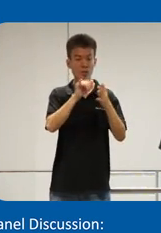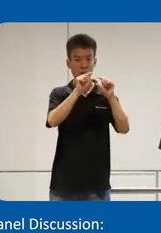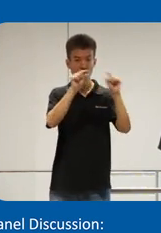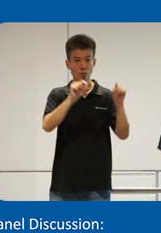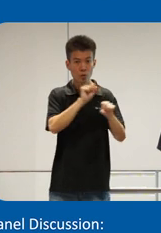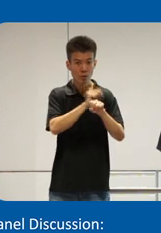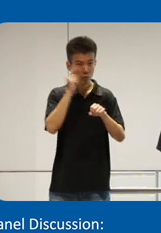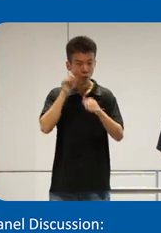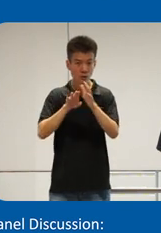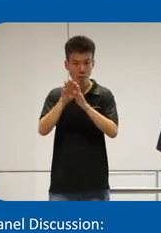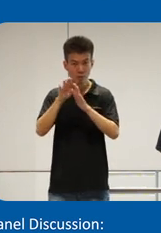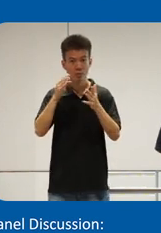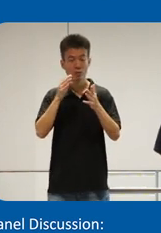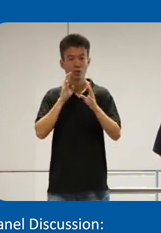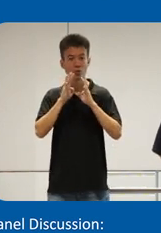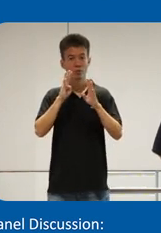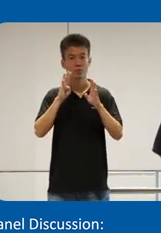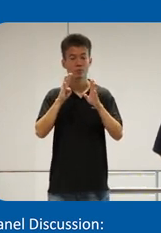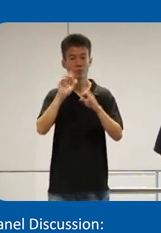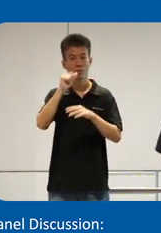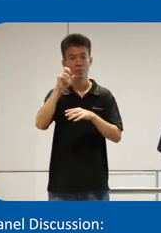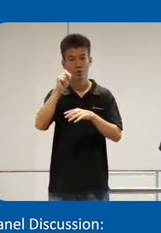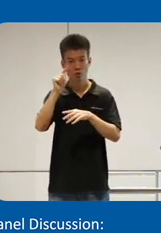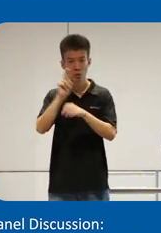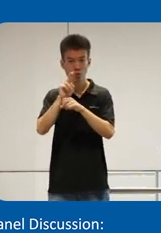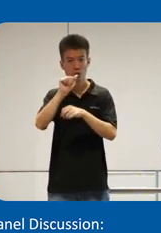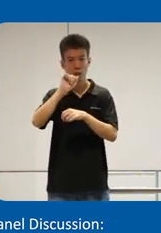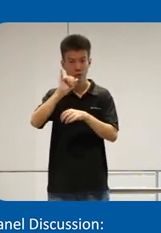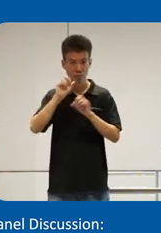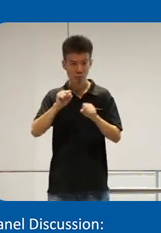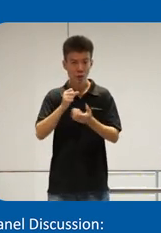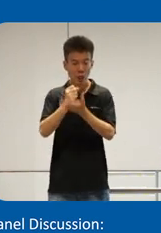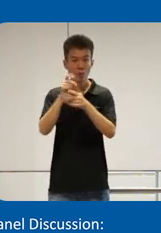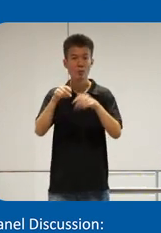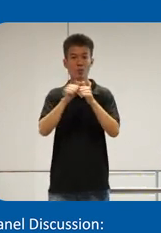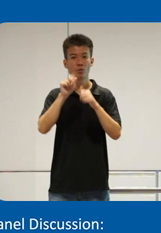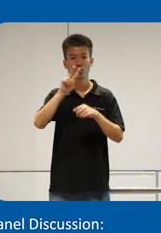developing conversational agents using AI that can help people with vision impairments when they